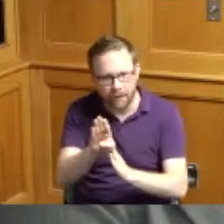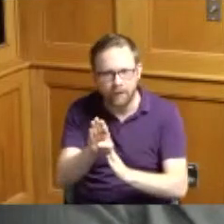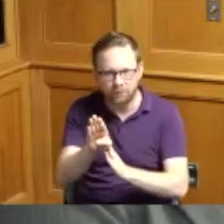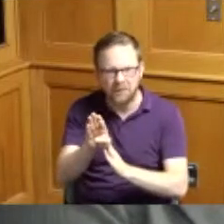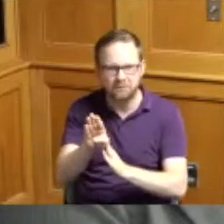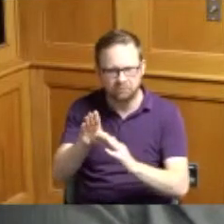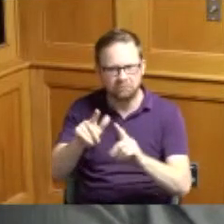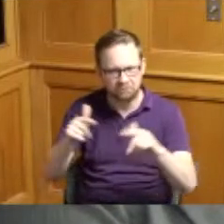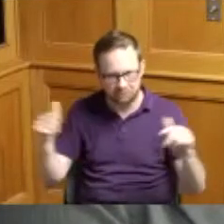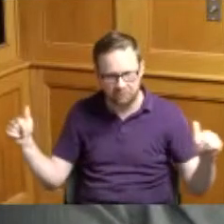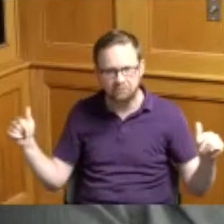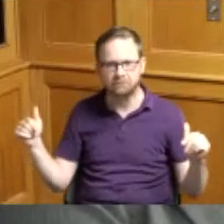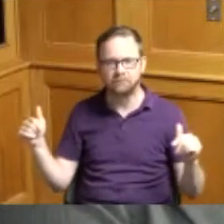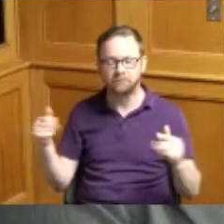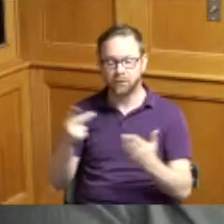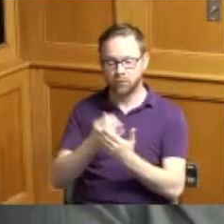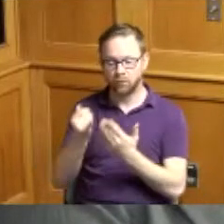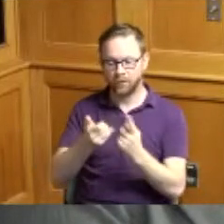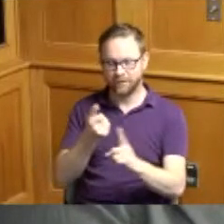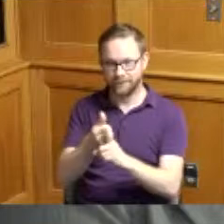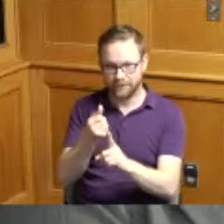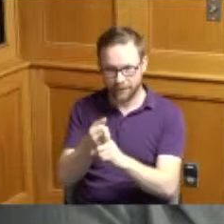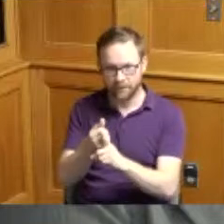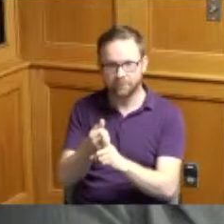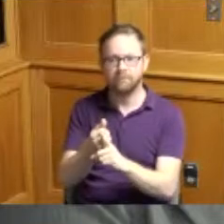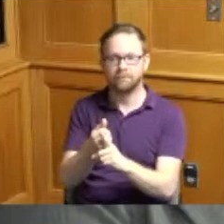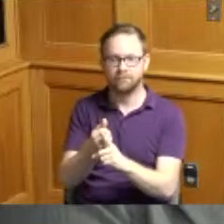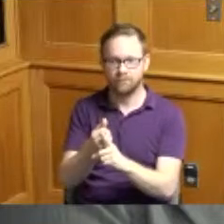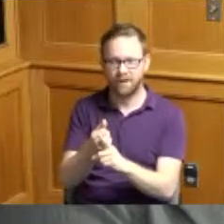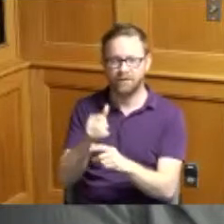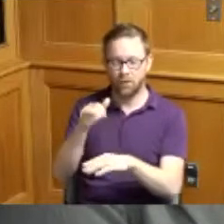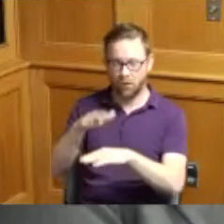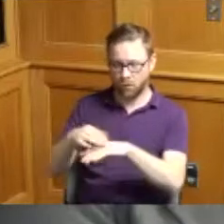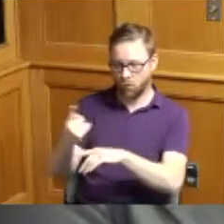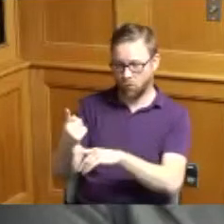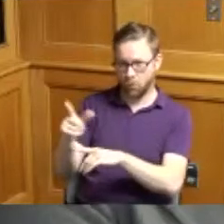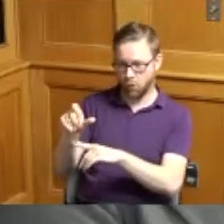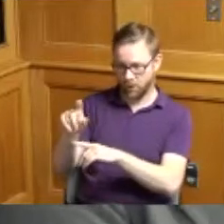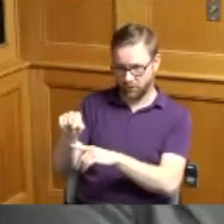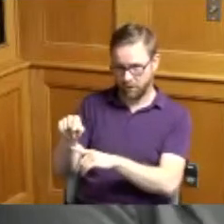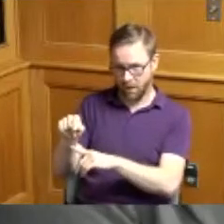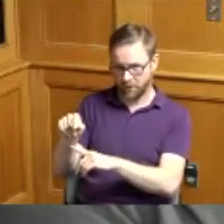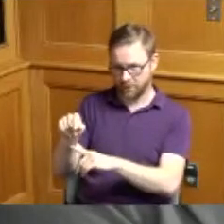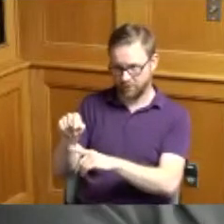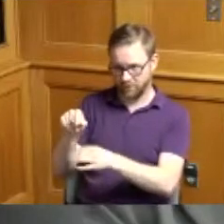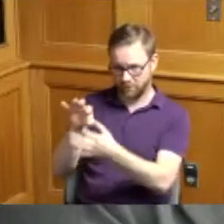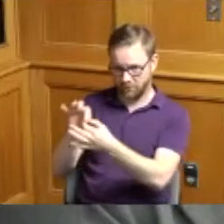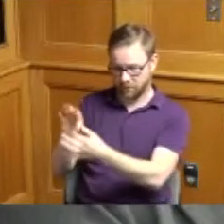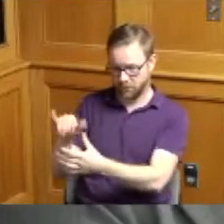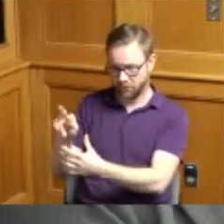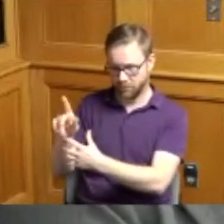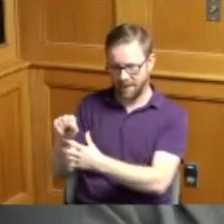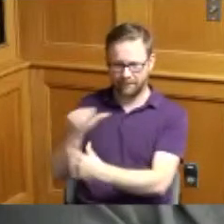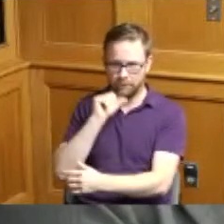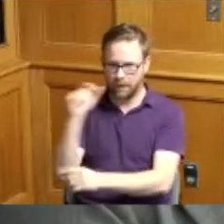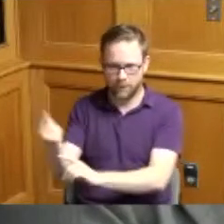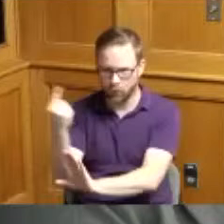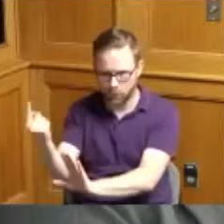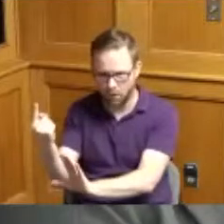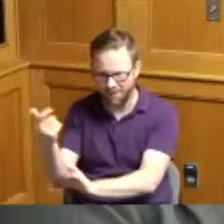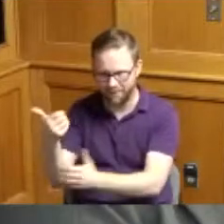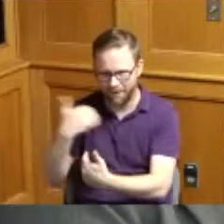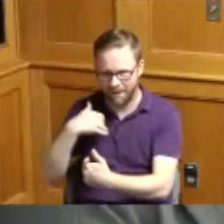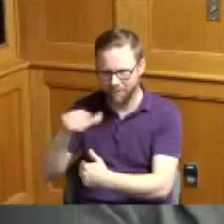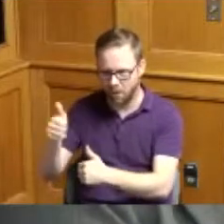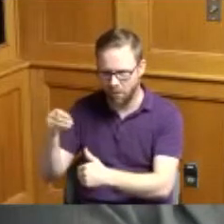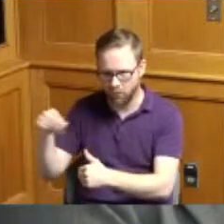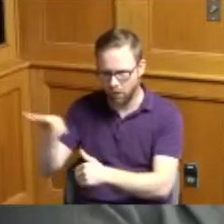it's a project that is on one of the lots of the banks not the only lot and it is something that is